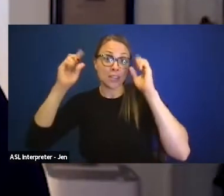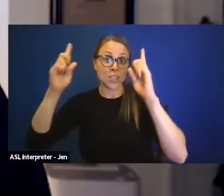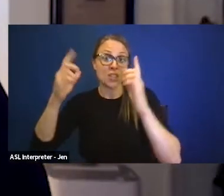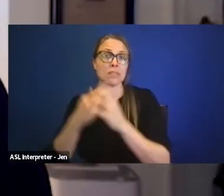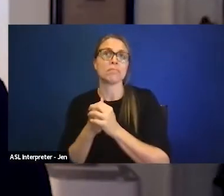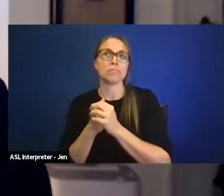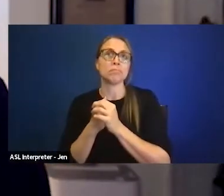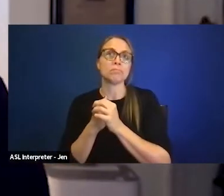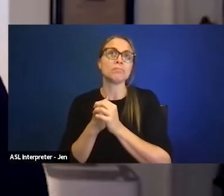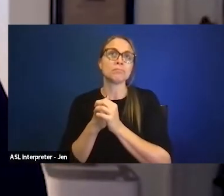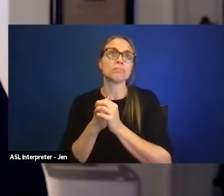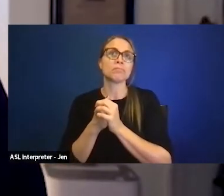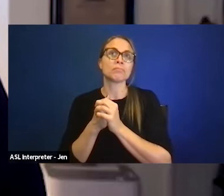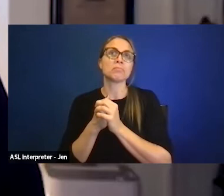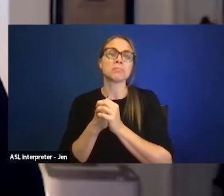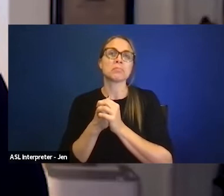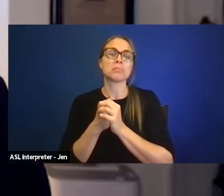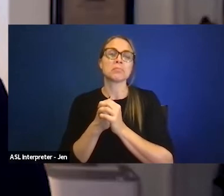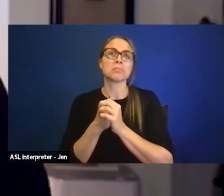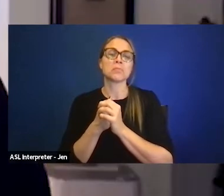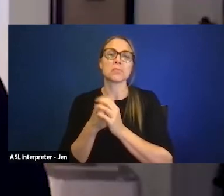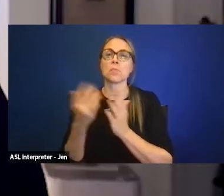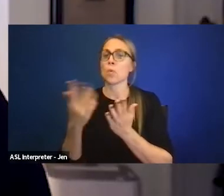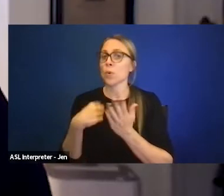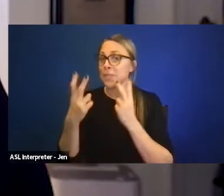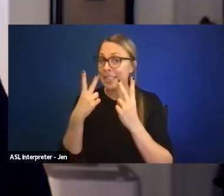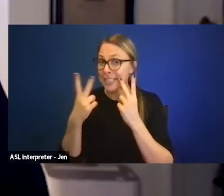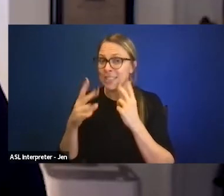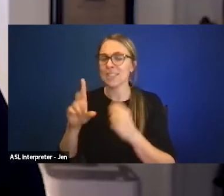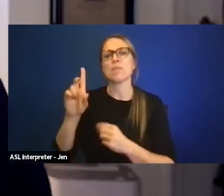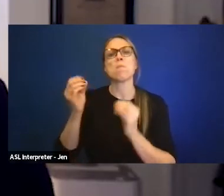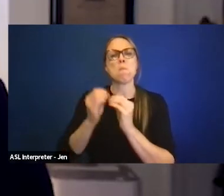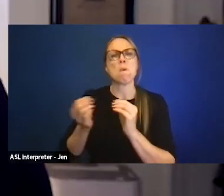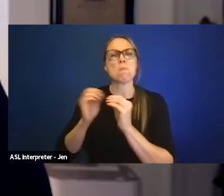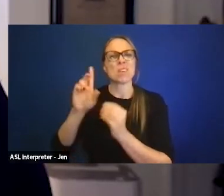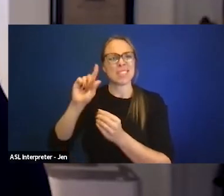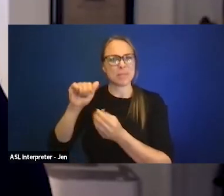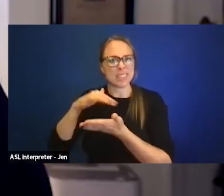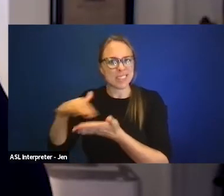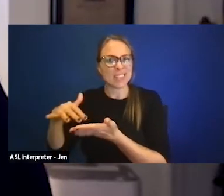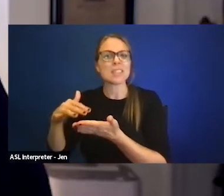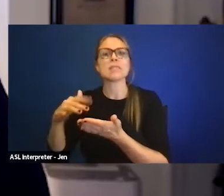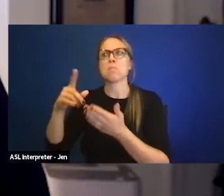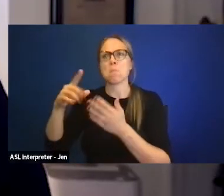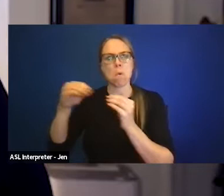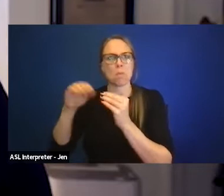I think what we're seeing is disability studies happening on more campuses.